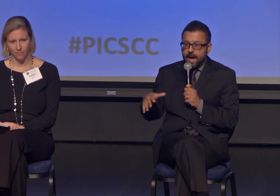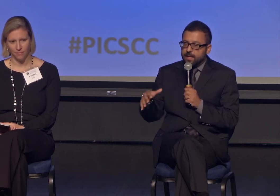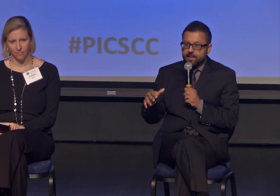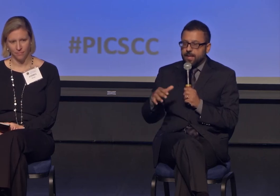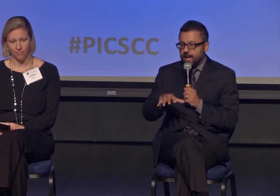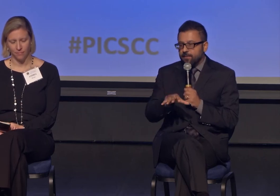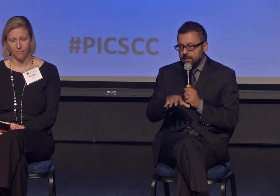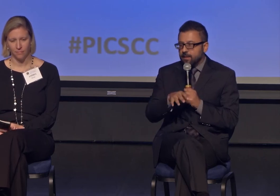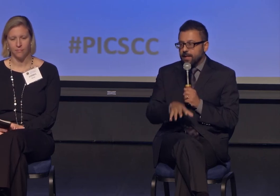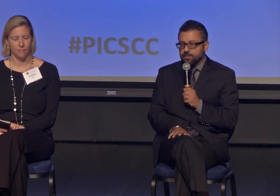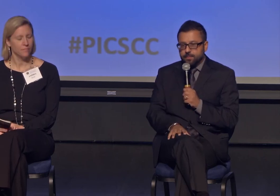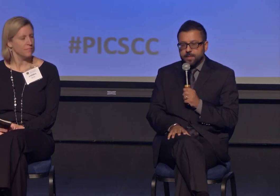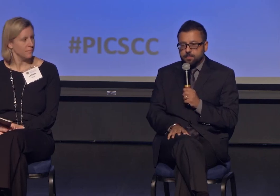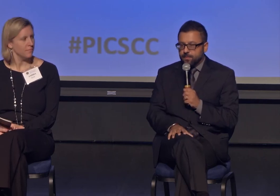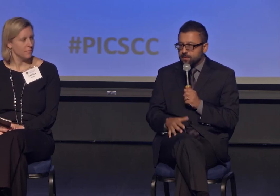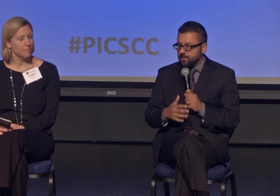that I didn't have in the classroom as a professor.